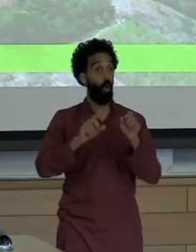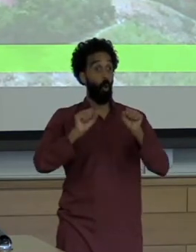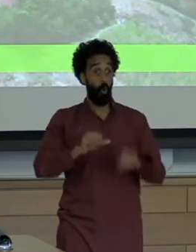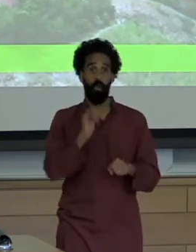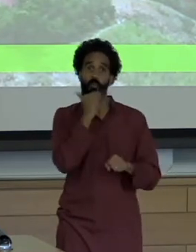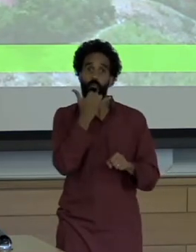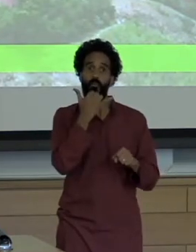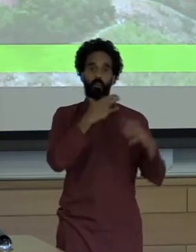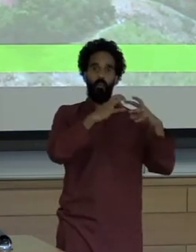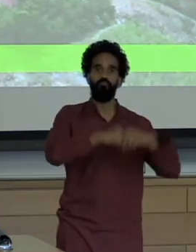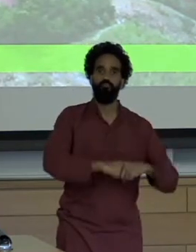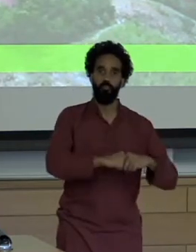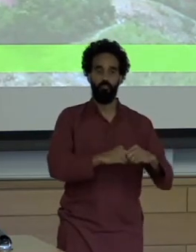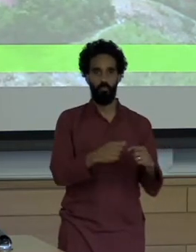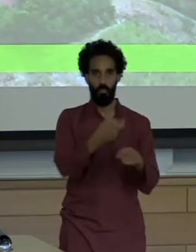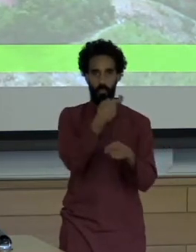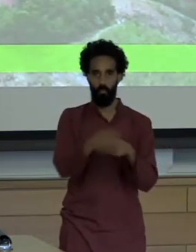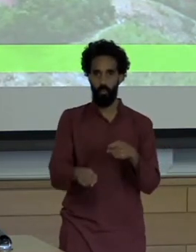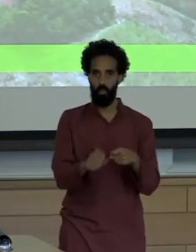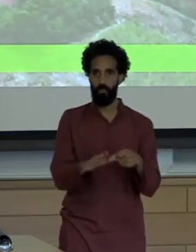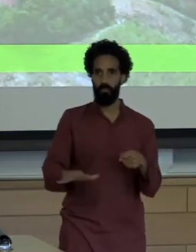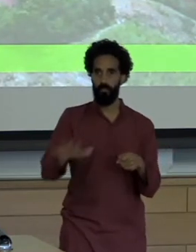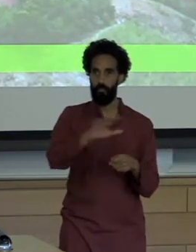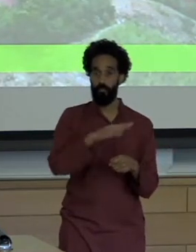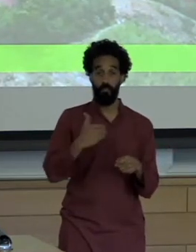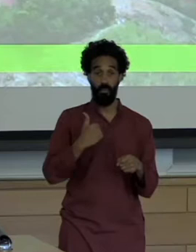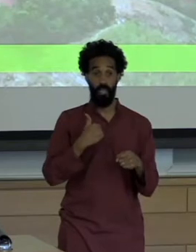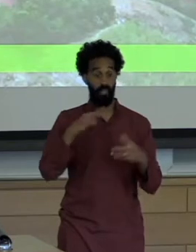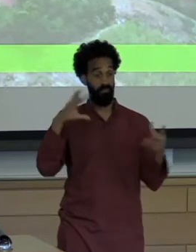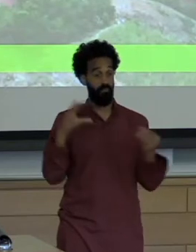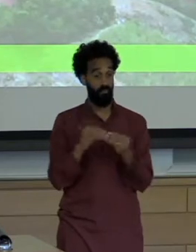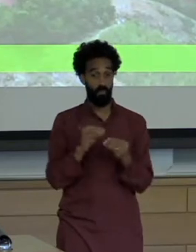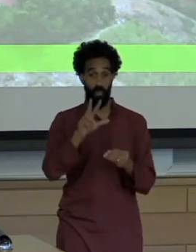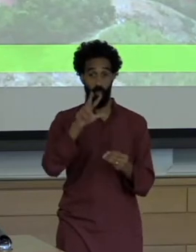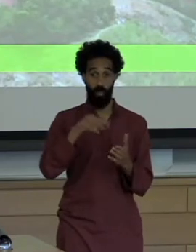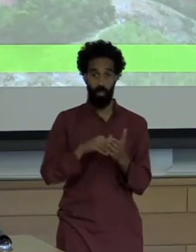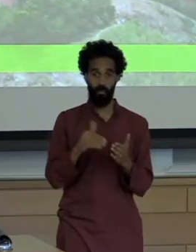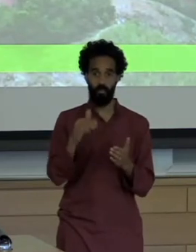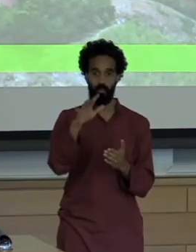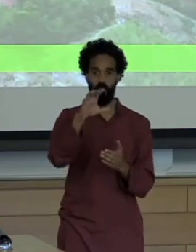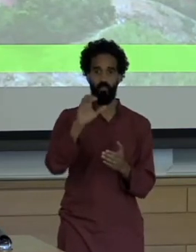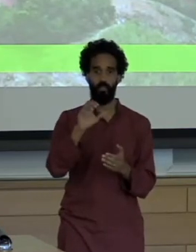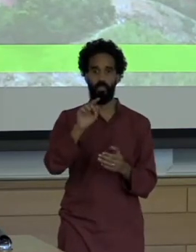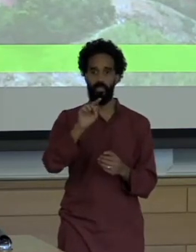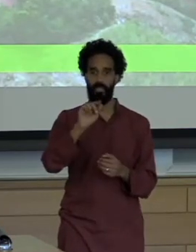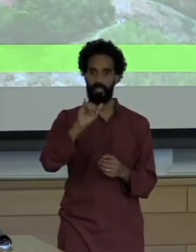There are about 3,500 tailing dams around the world many of them operated by Valley.